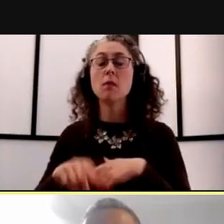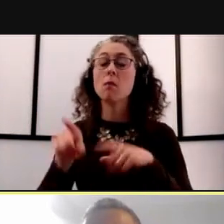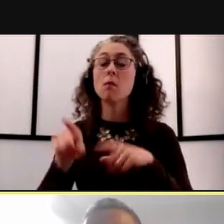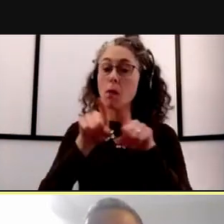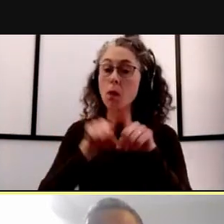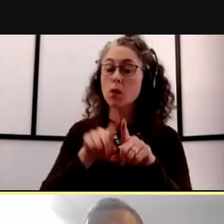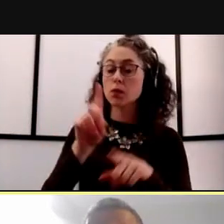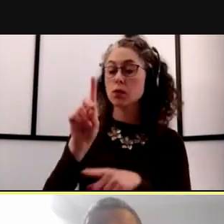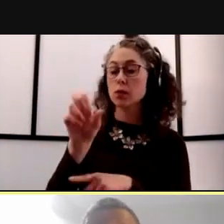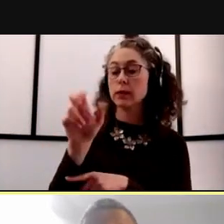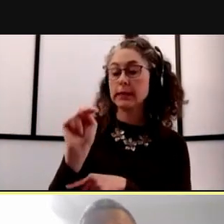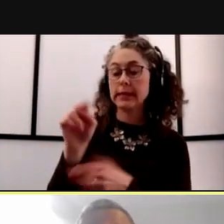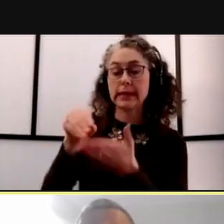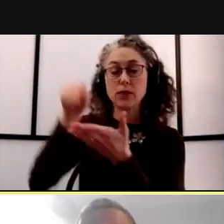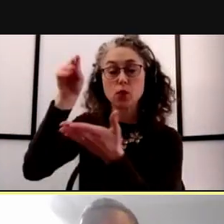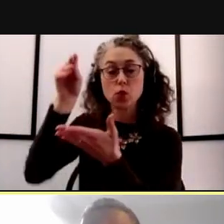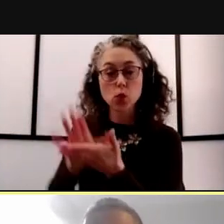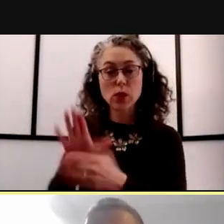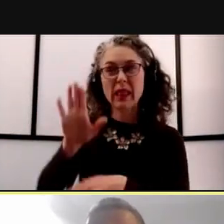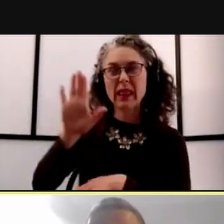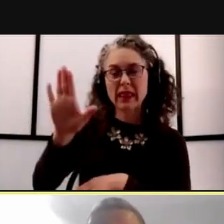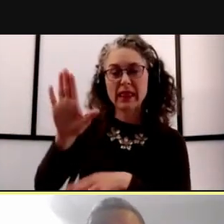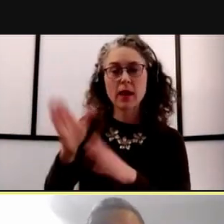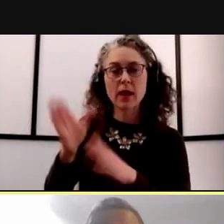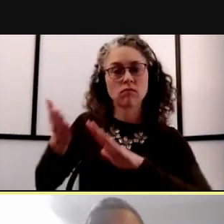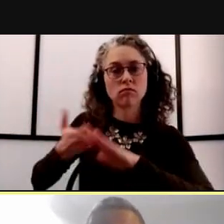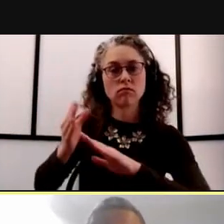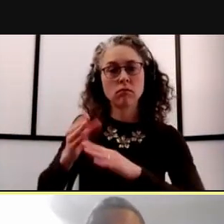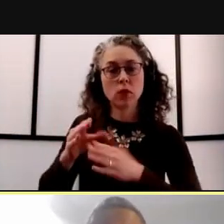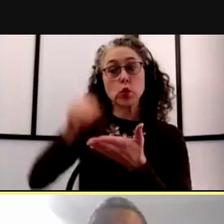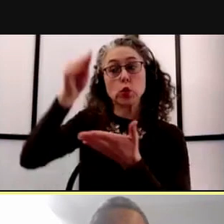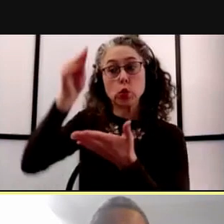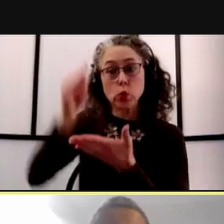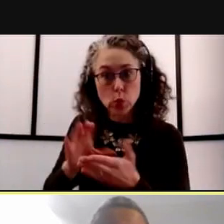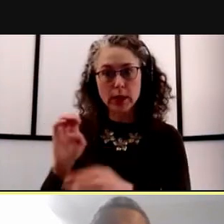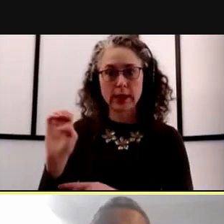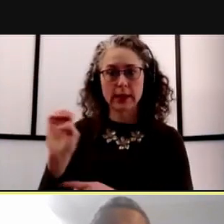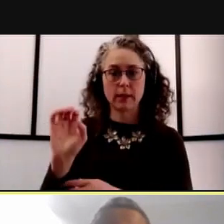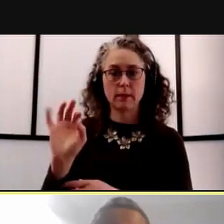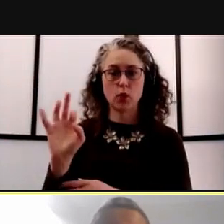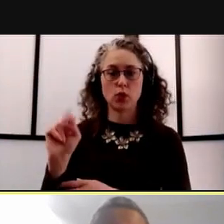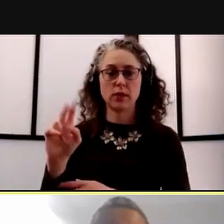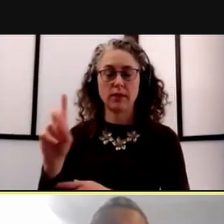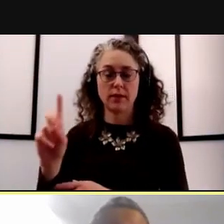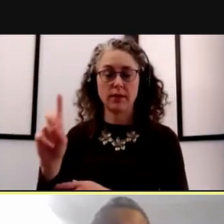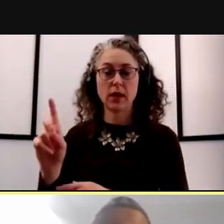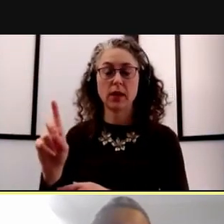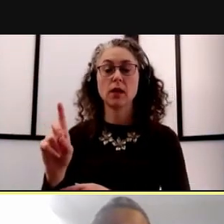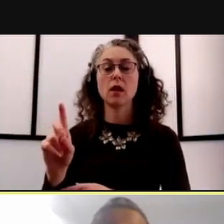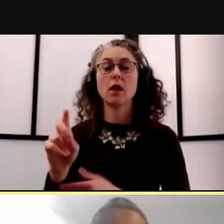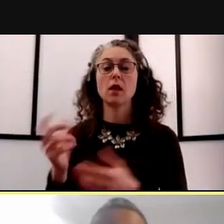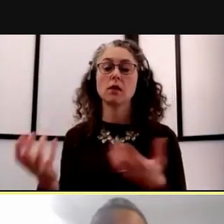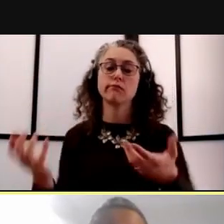which operates a student emergency fund with assistance and in collaboration with central student government.